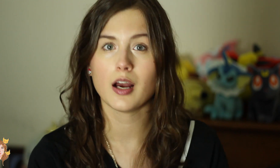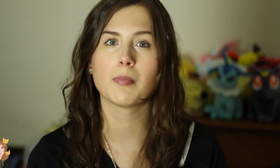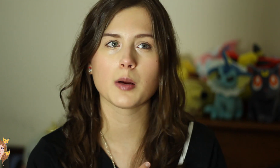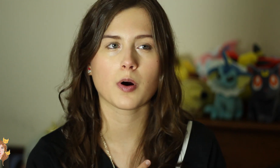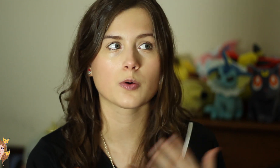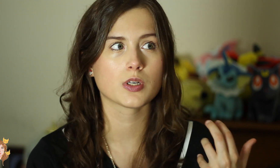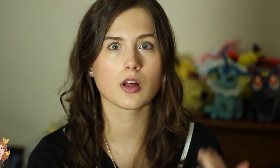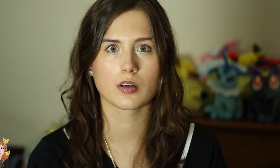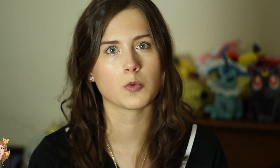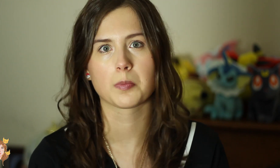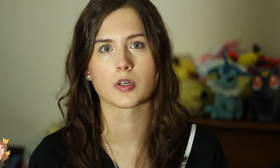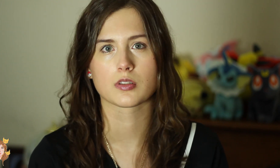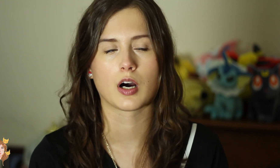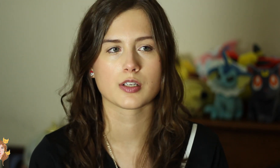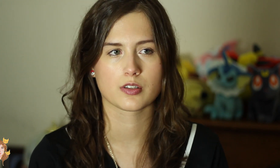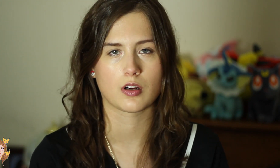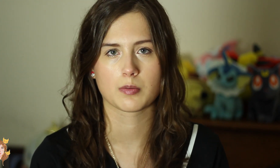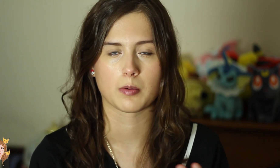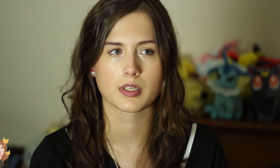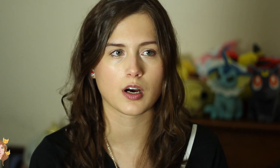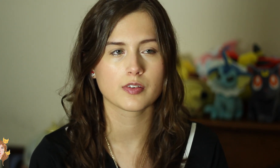And my part was a little more personal. I just talked about myself.